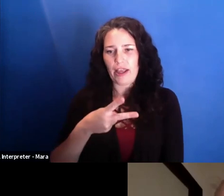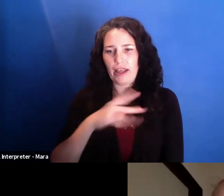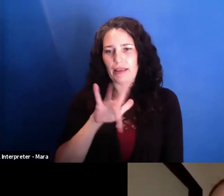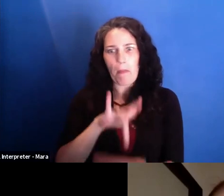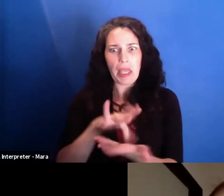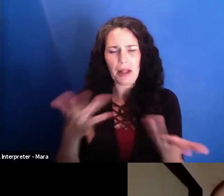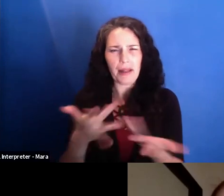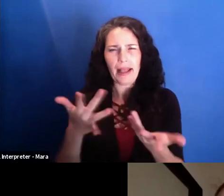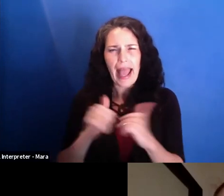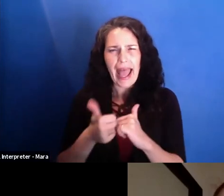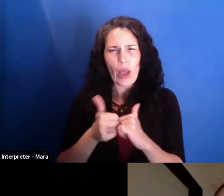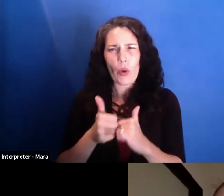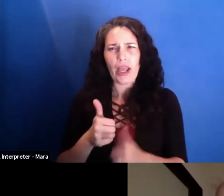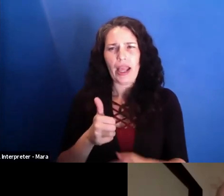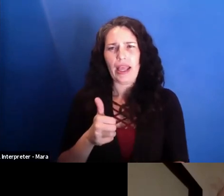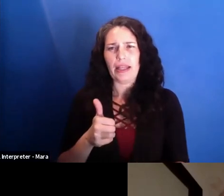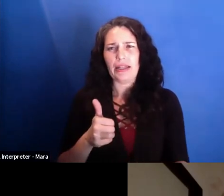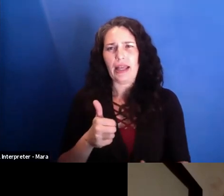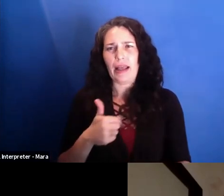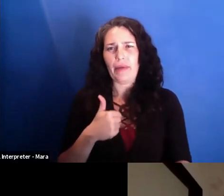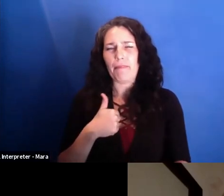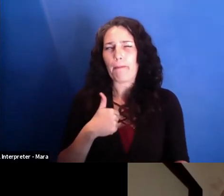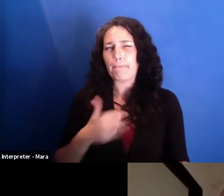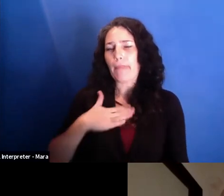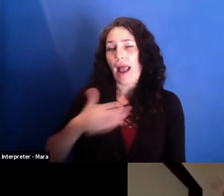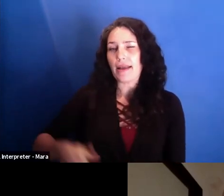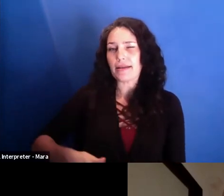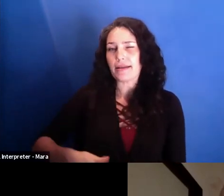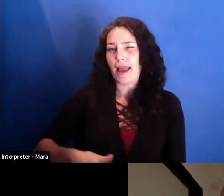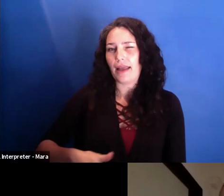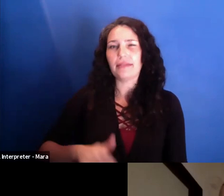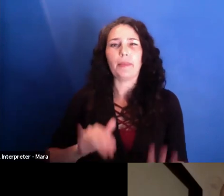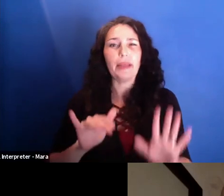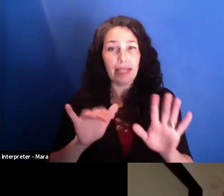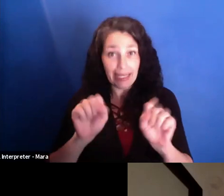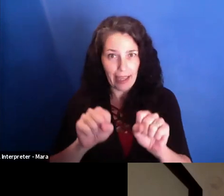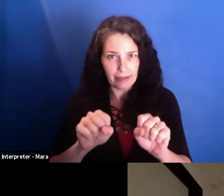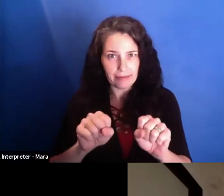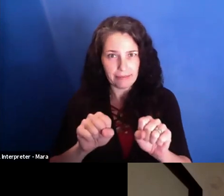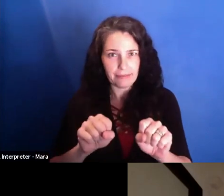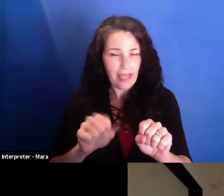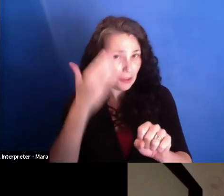And I said, no, my gut feeling is it can work. I don't know how, but it can work.